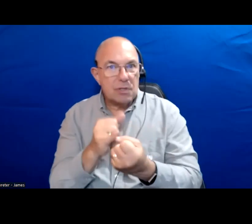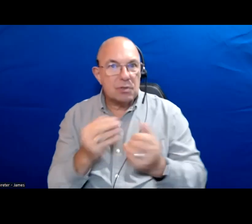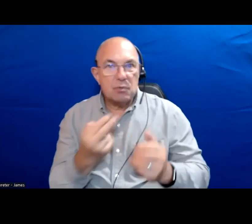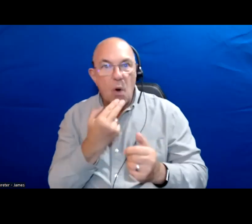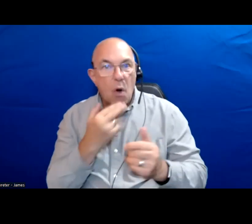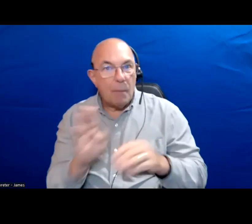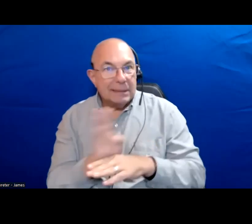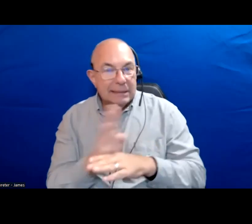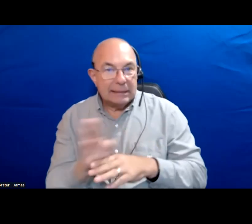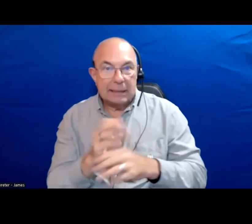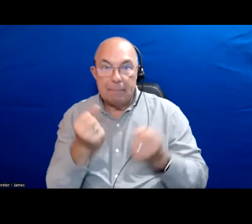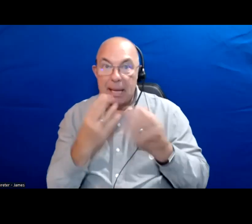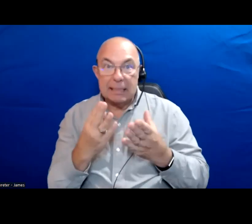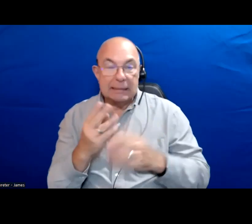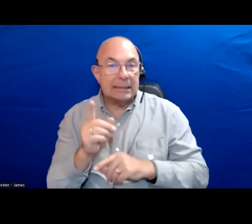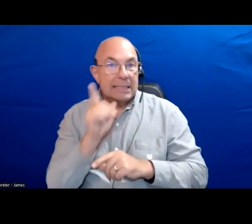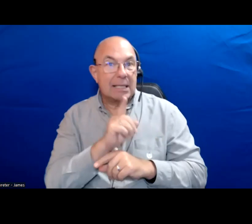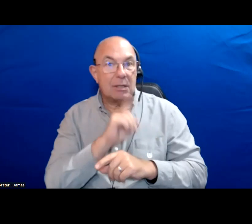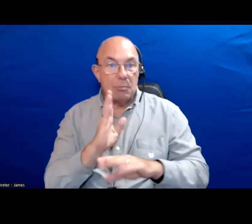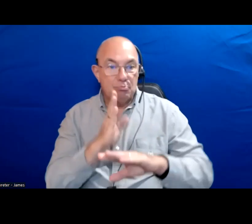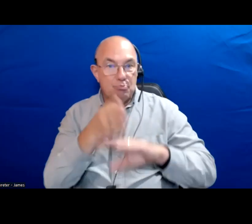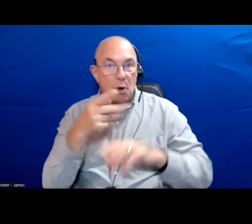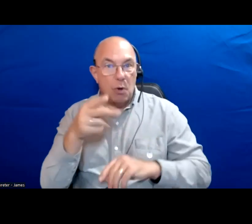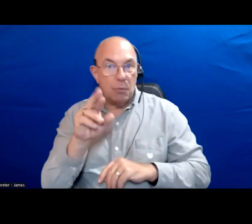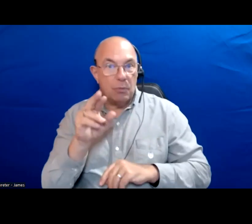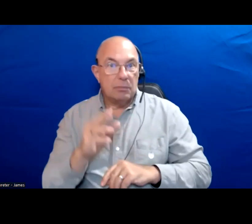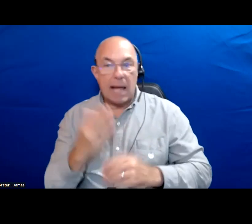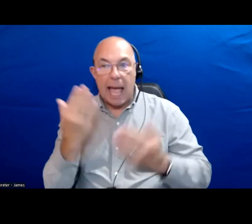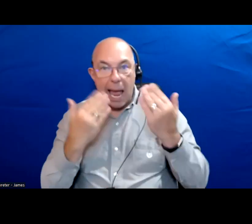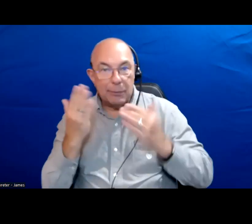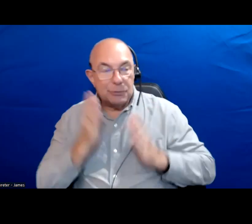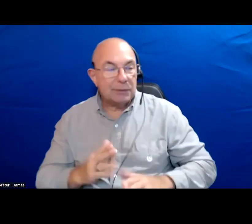Many are single businesses, hairdressers, barbers, restaurants, these are the kinds